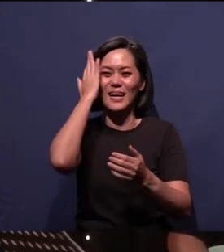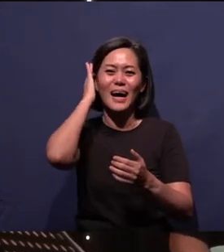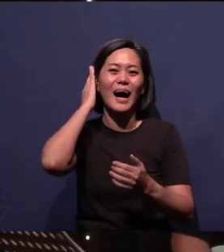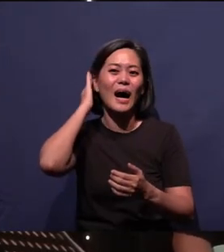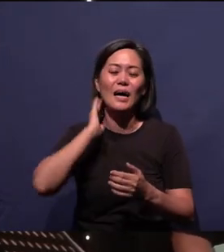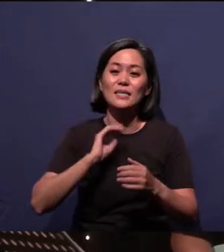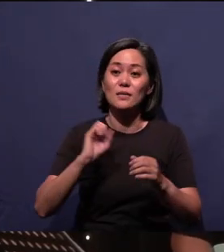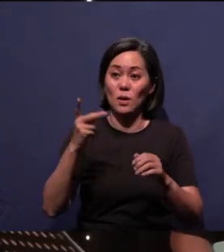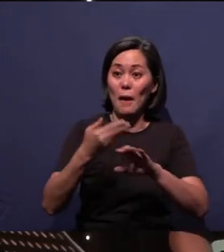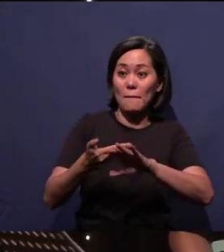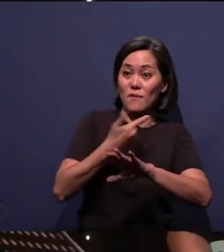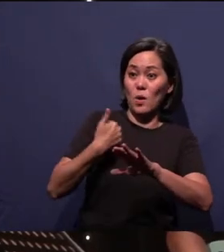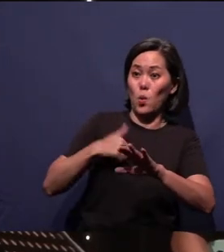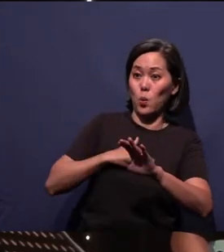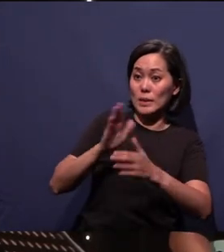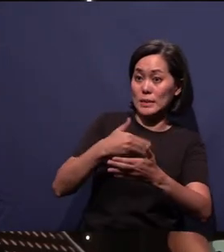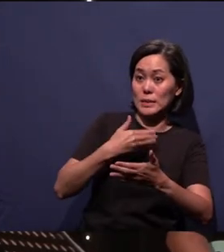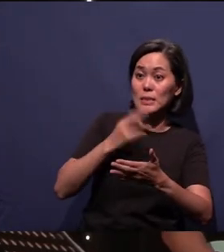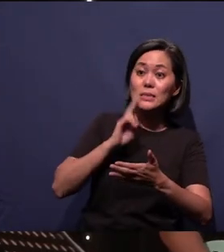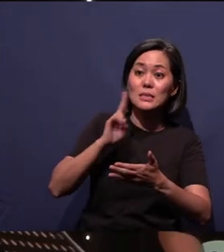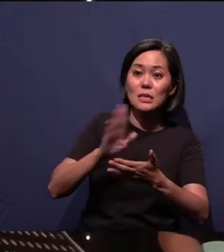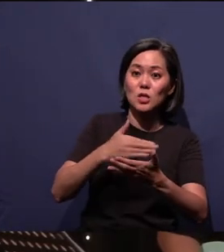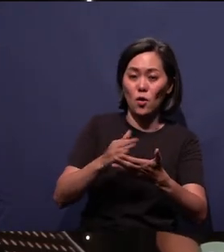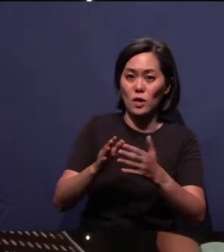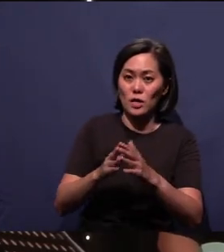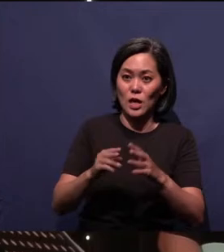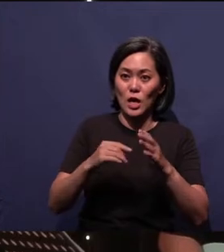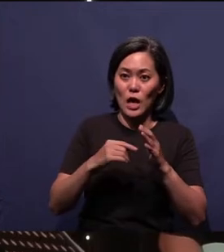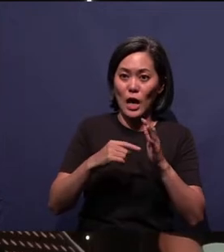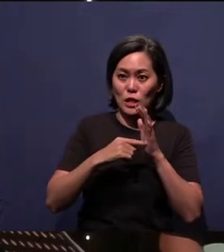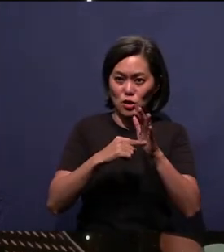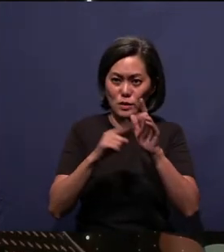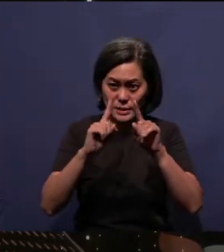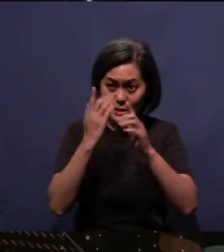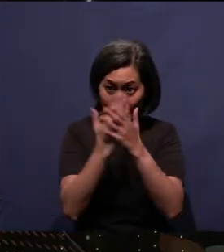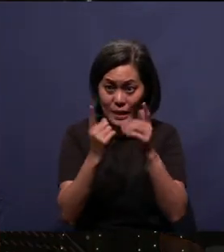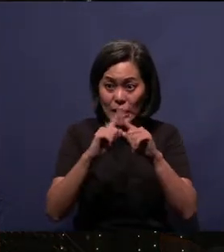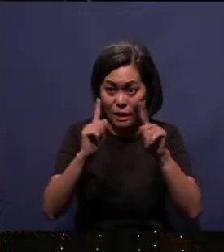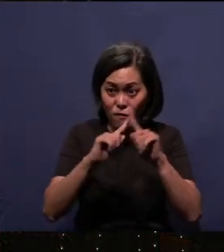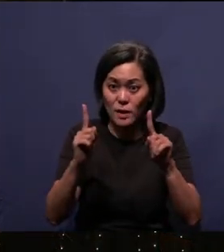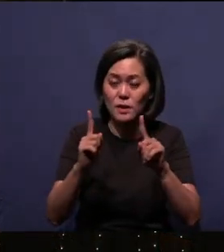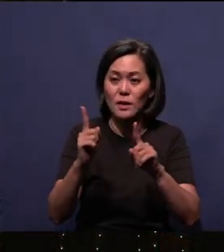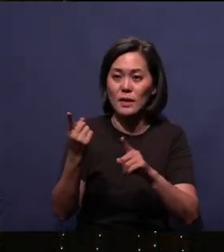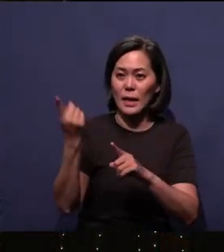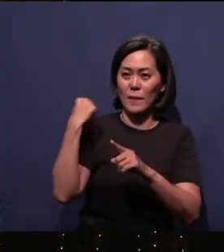And you know, before we go into the song, I'm gonna show you guys a twist to the Your Love, okay. Down here, they came up with a really good idea, Daniel and Tiff.